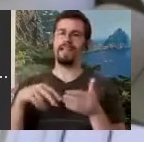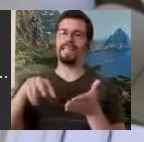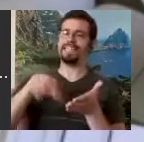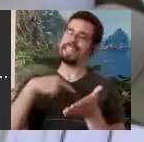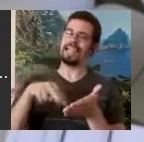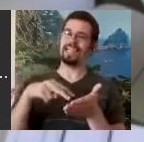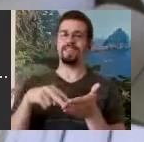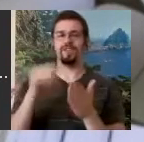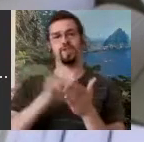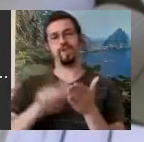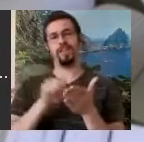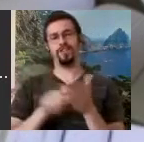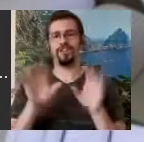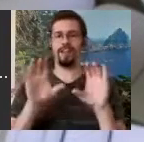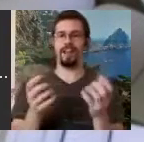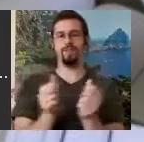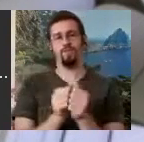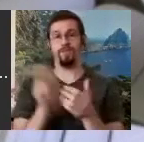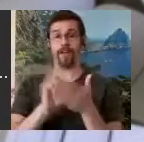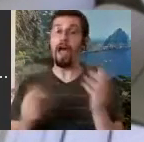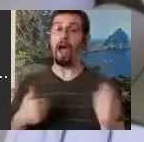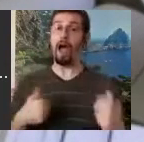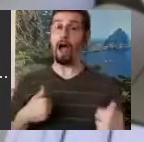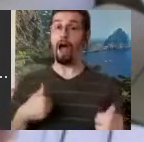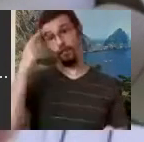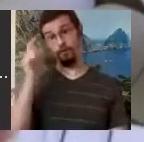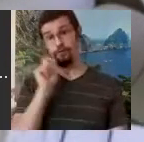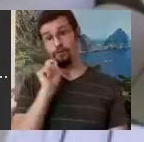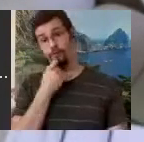seemed cruel to me as well but nonetheless i was honored that they did